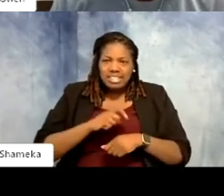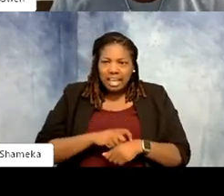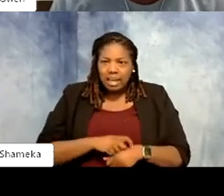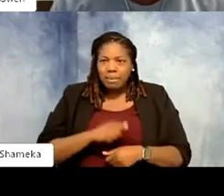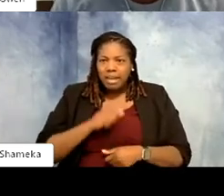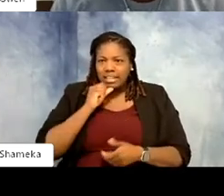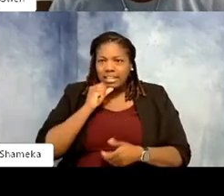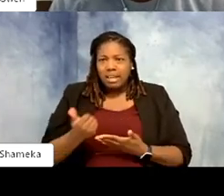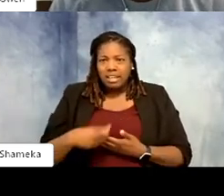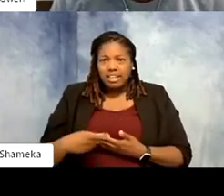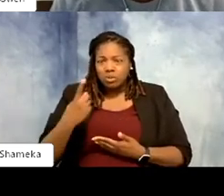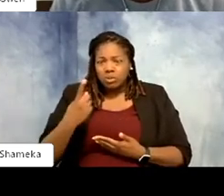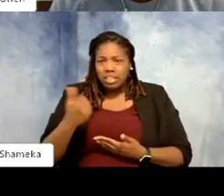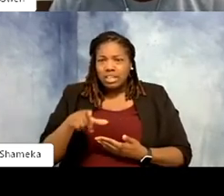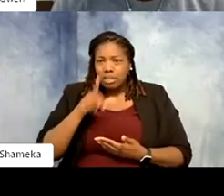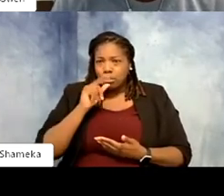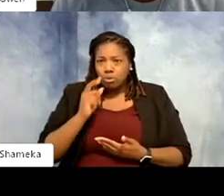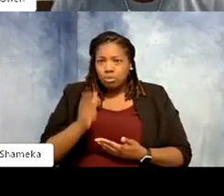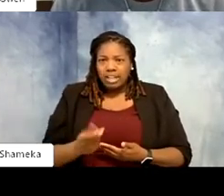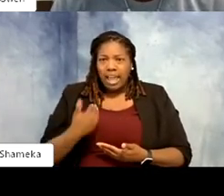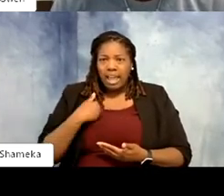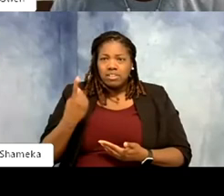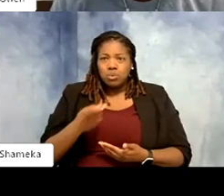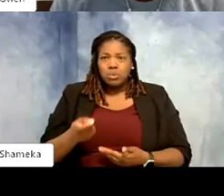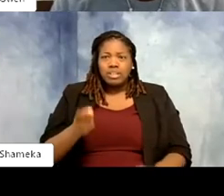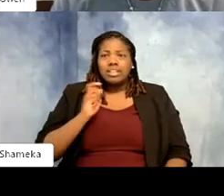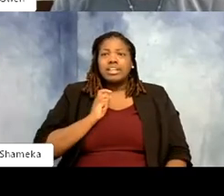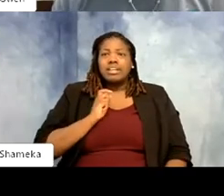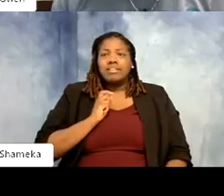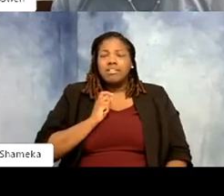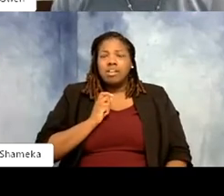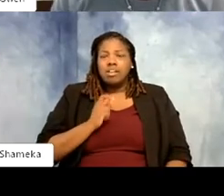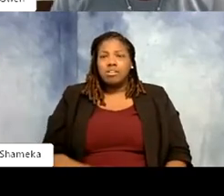parrot, any parrot that I had was a parrot that somebody wanted to put on an exhibit at the Zoo.